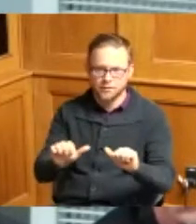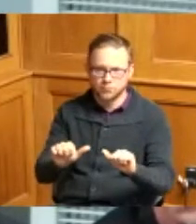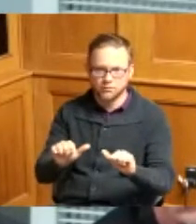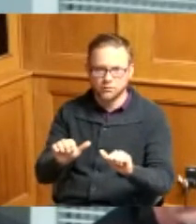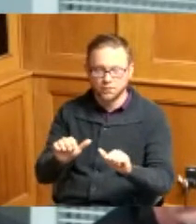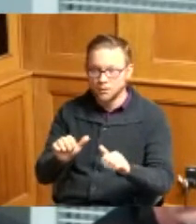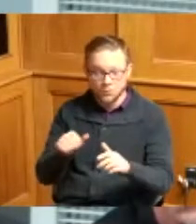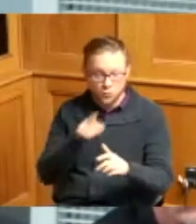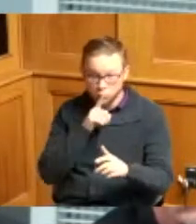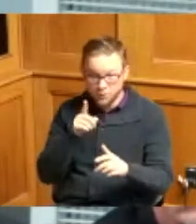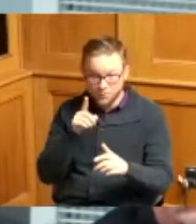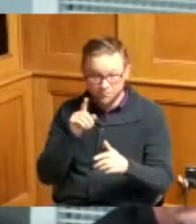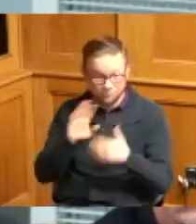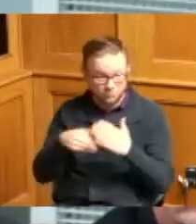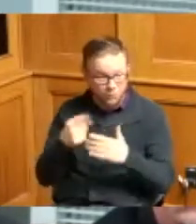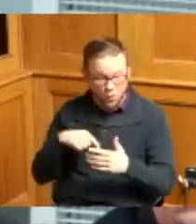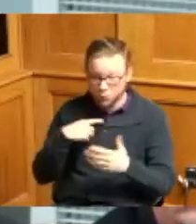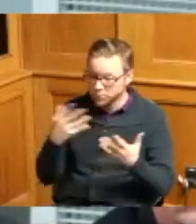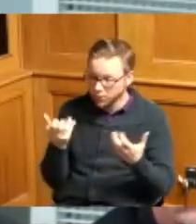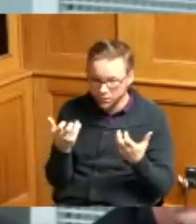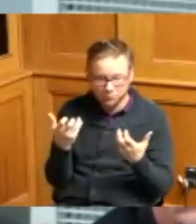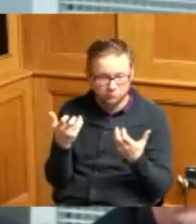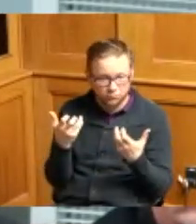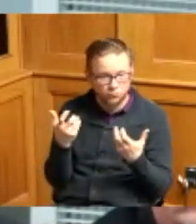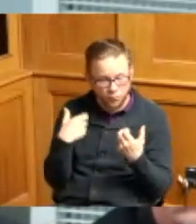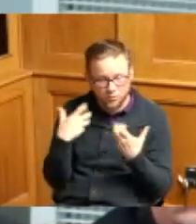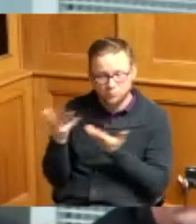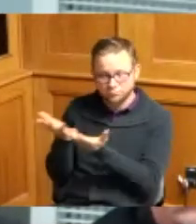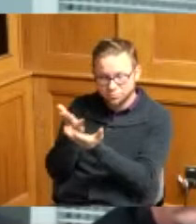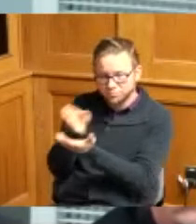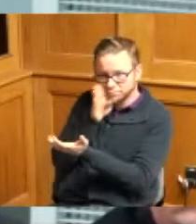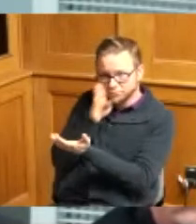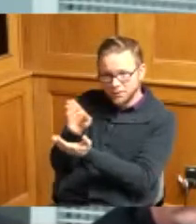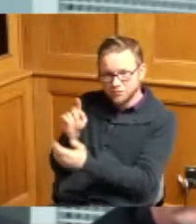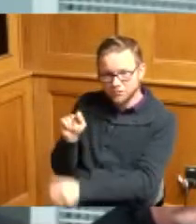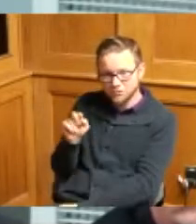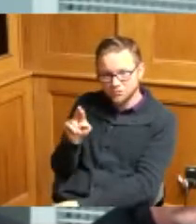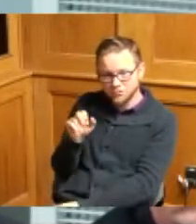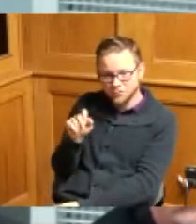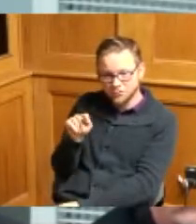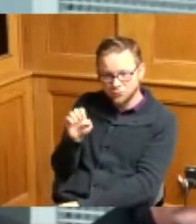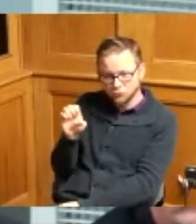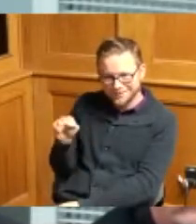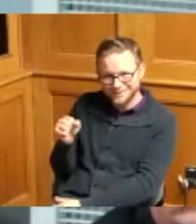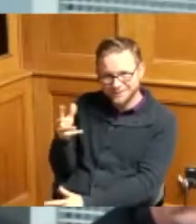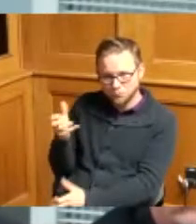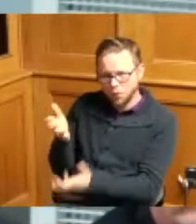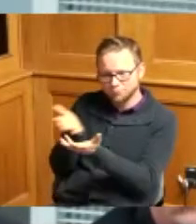is have something and speak with our Trustees that we have some kind of agreement that you